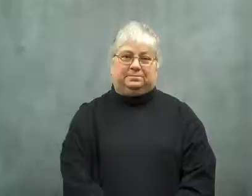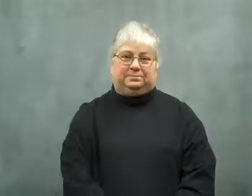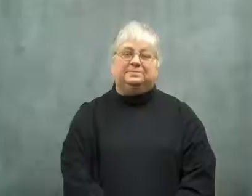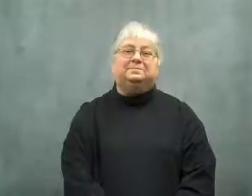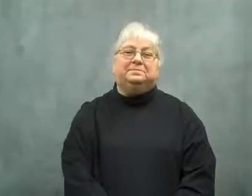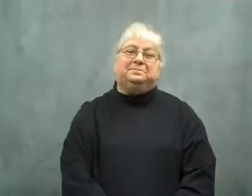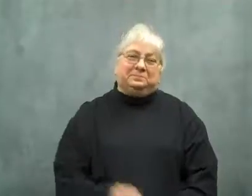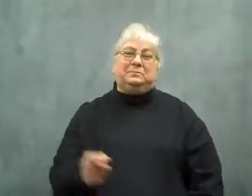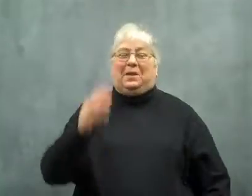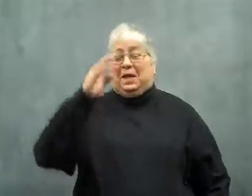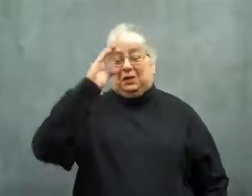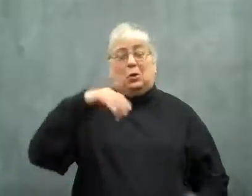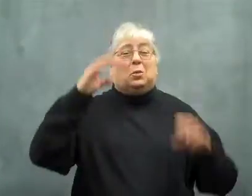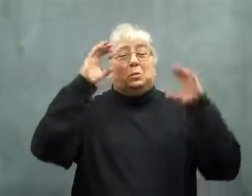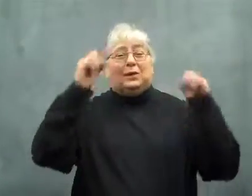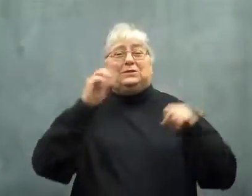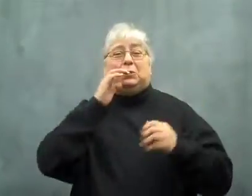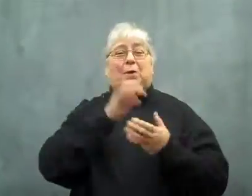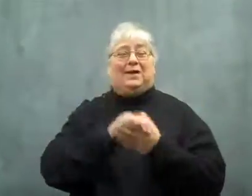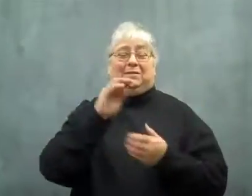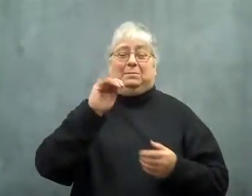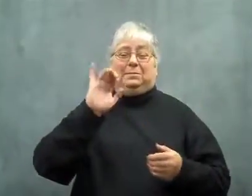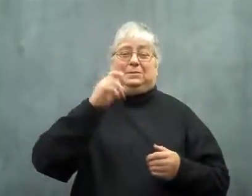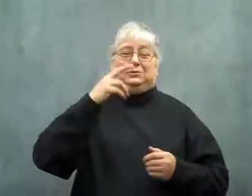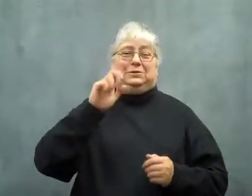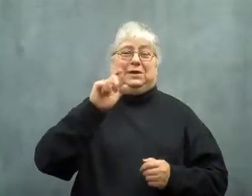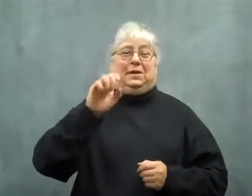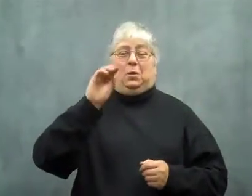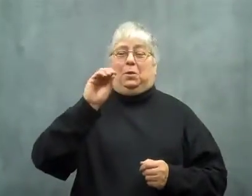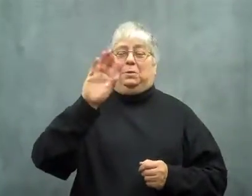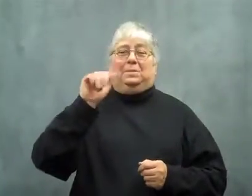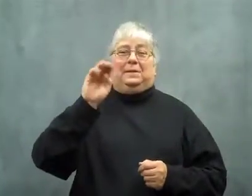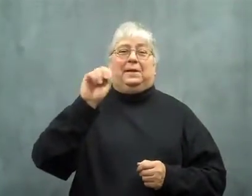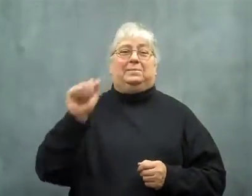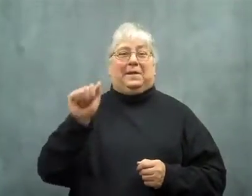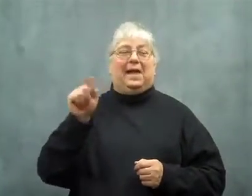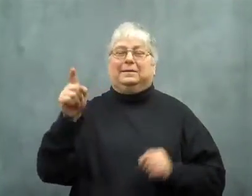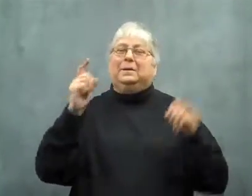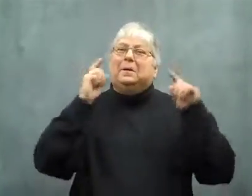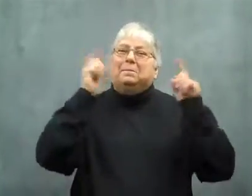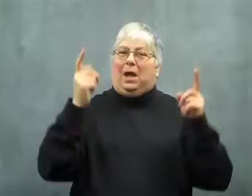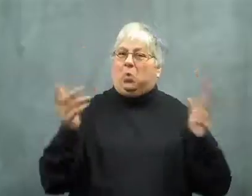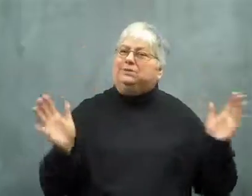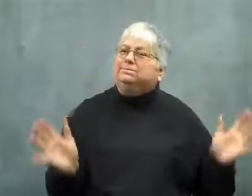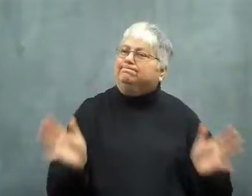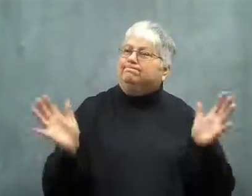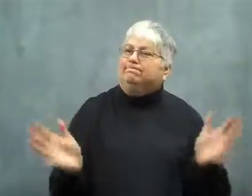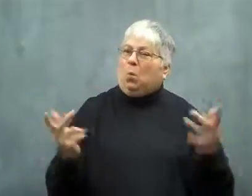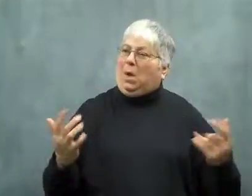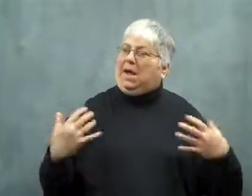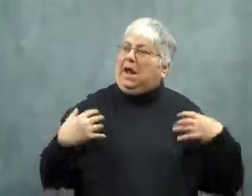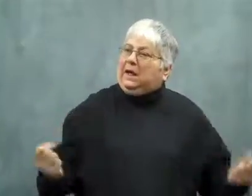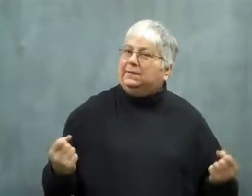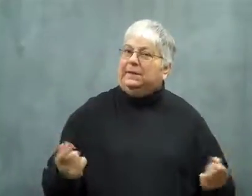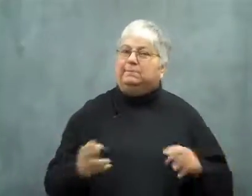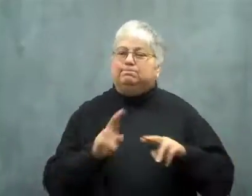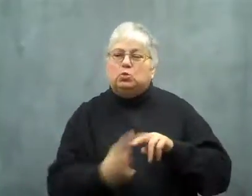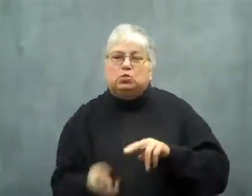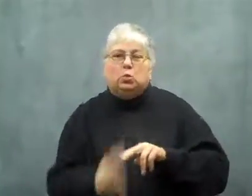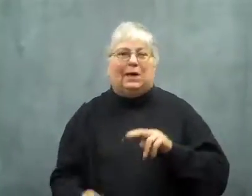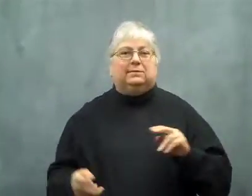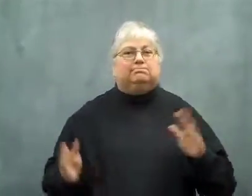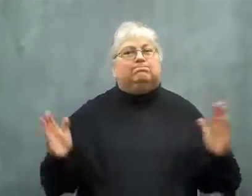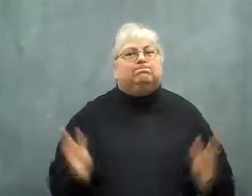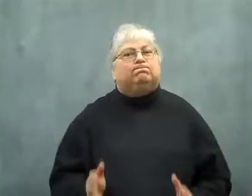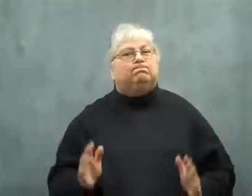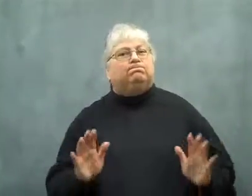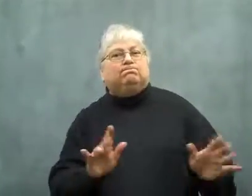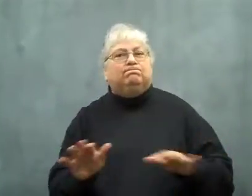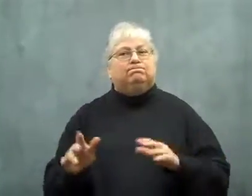The President's wife, Michelle Obama